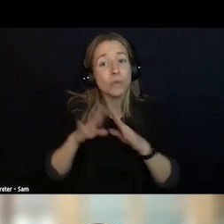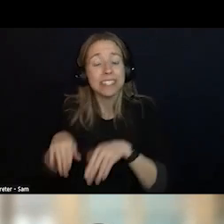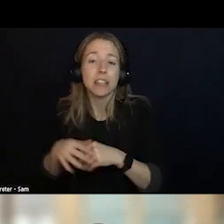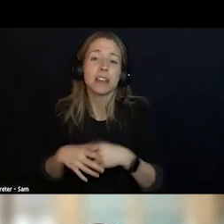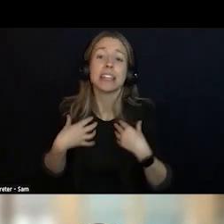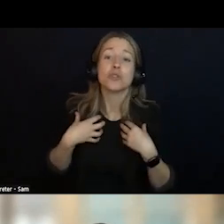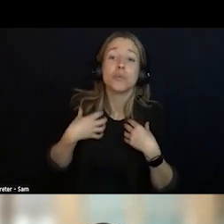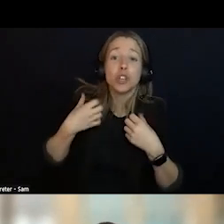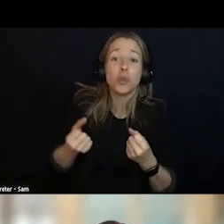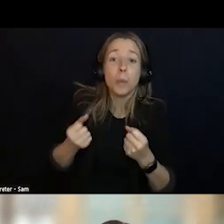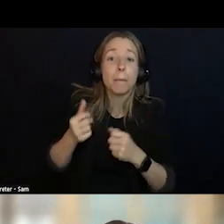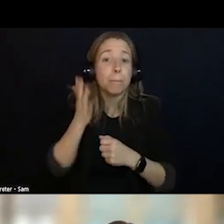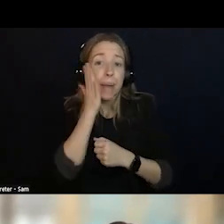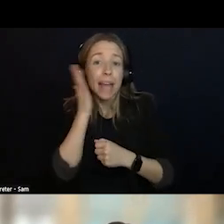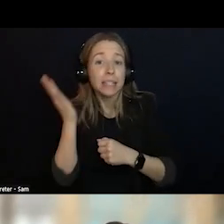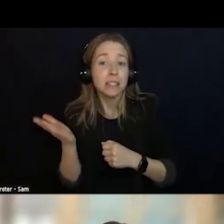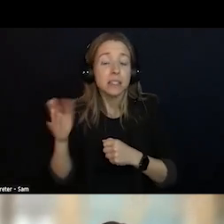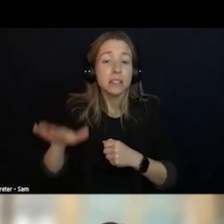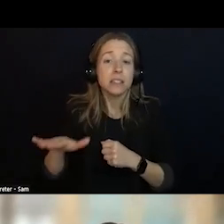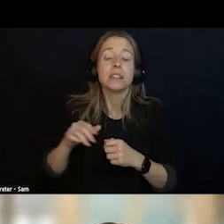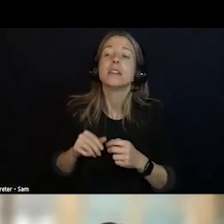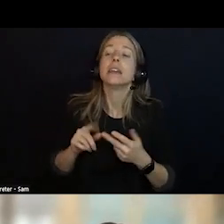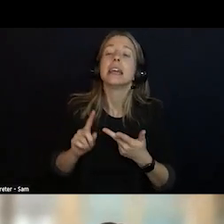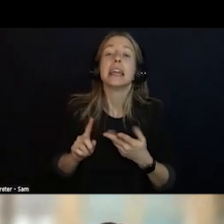IT HAS AN HTOC ON SITE.